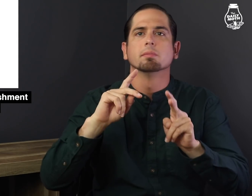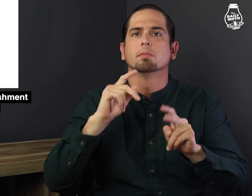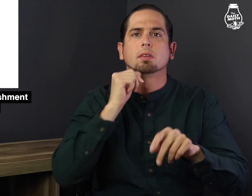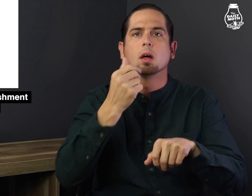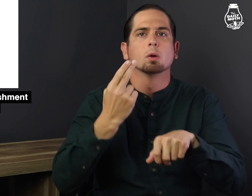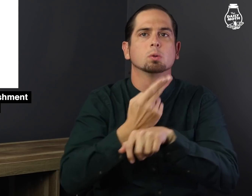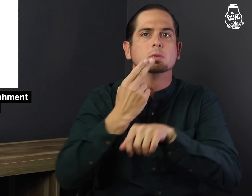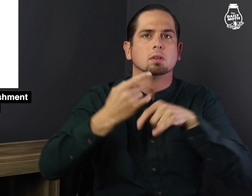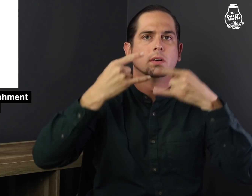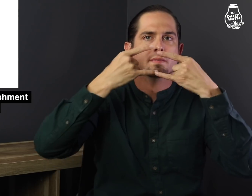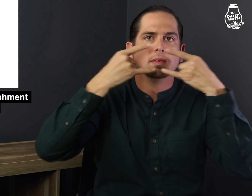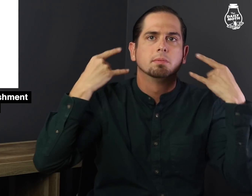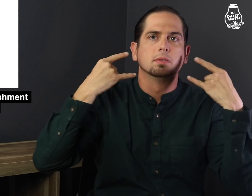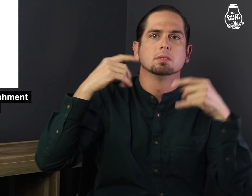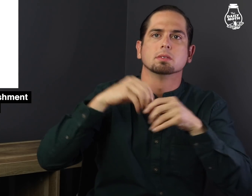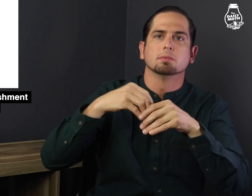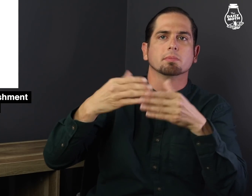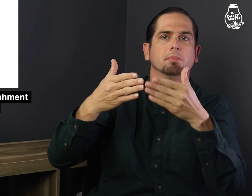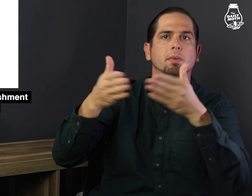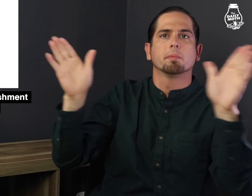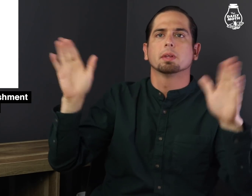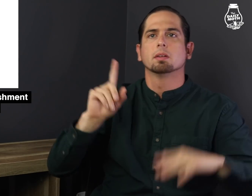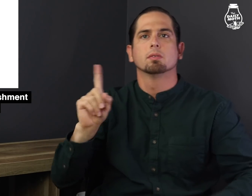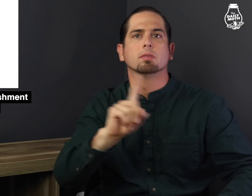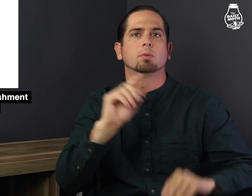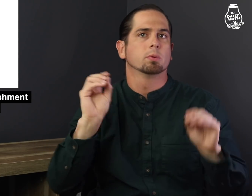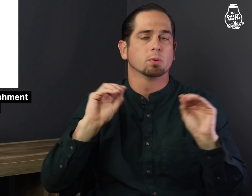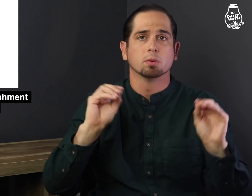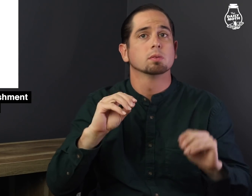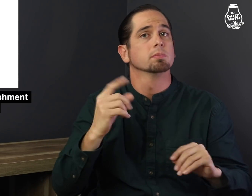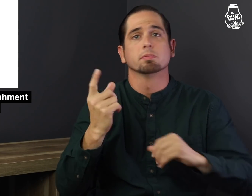those who don't wear face masks in public -